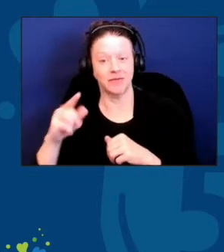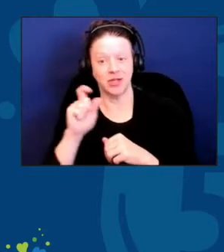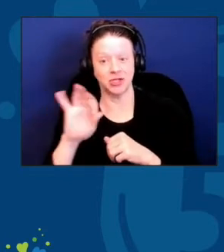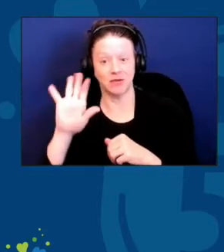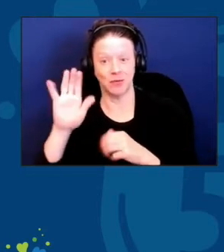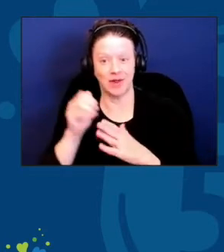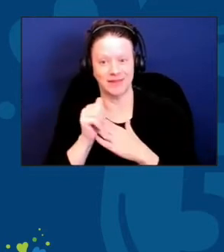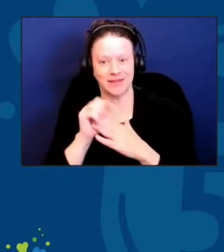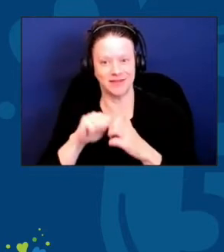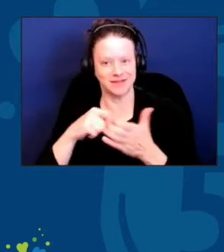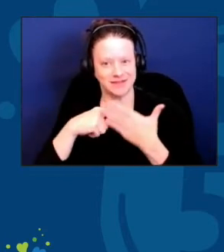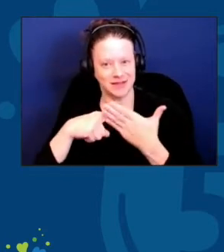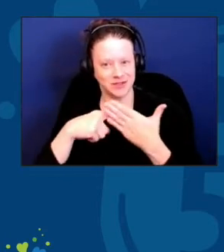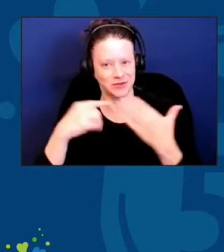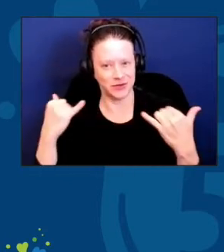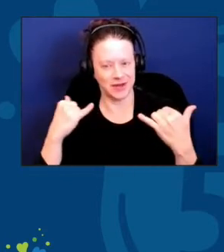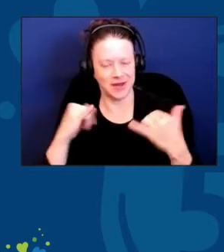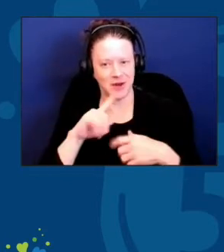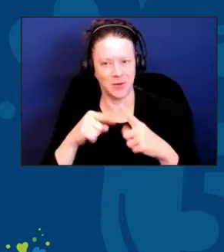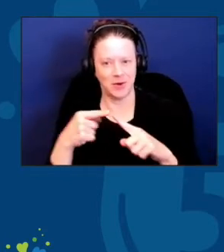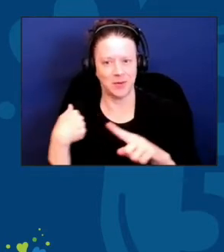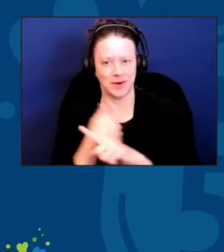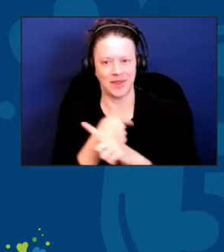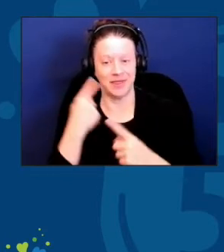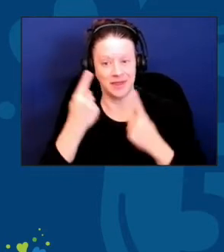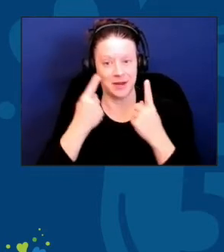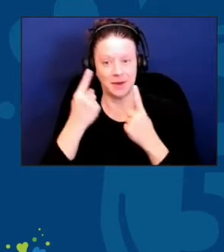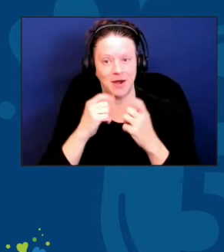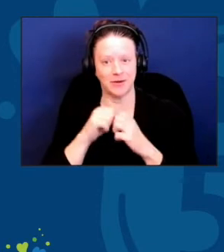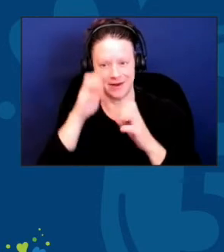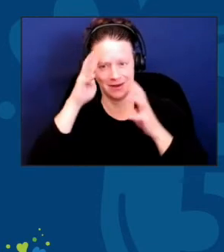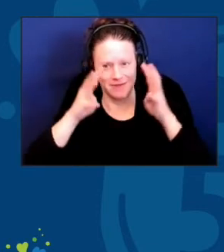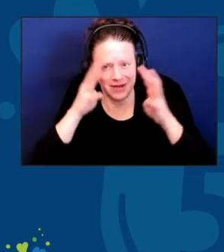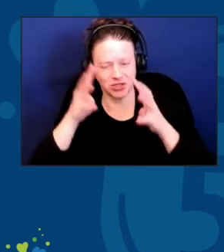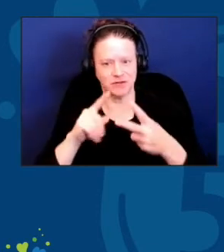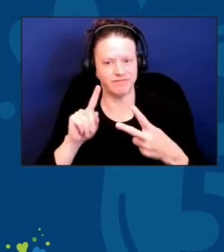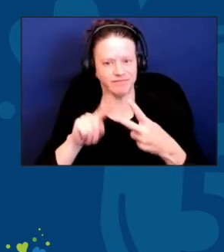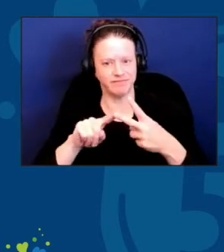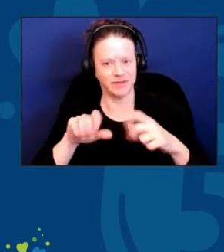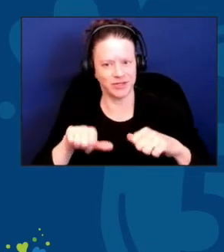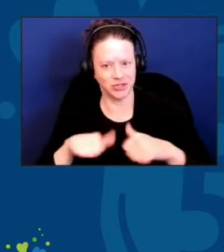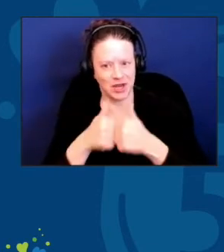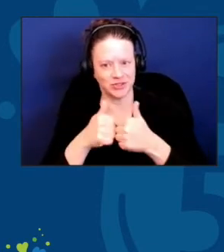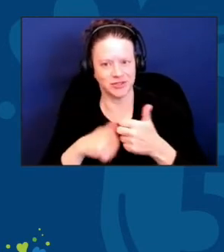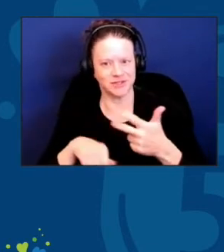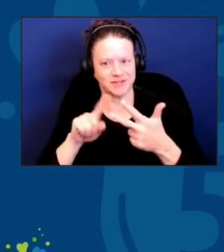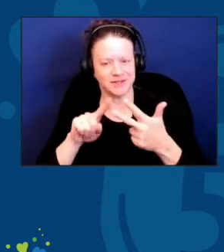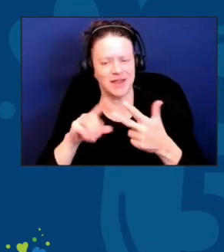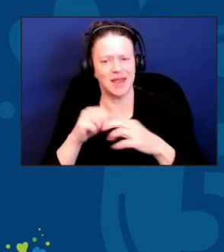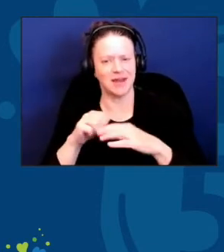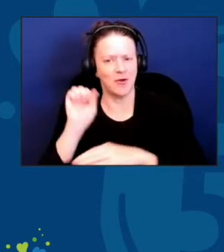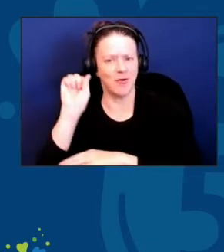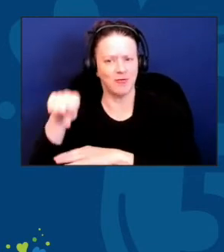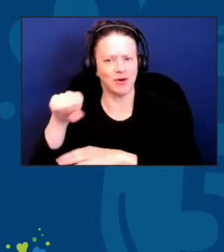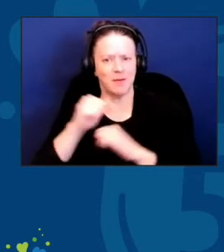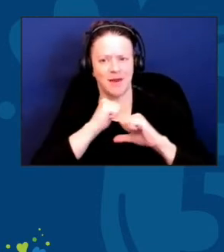as we think about innovation, as we think about challenges, and overcoming obstacles.